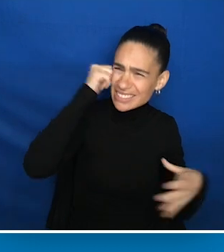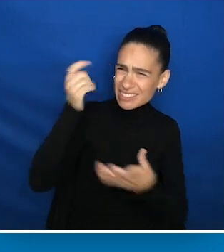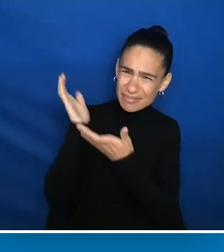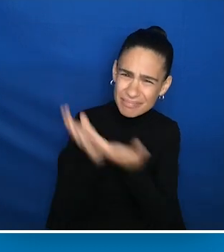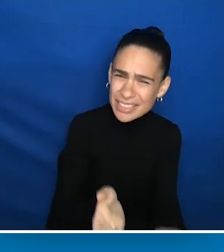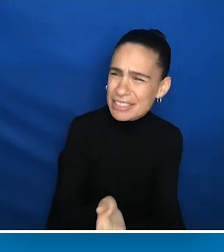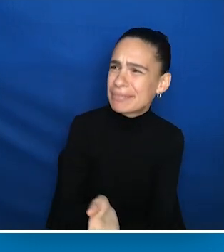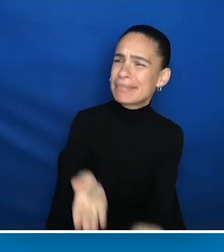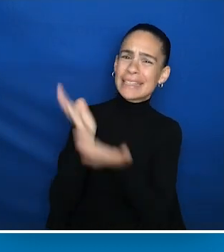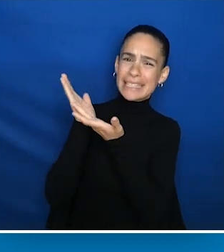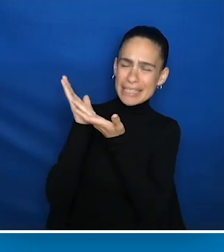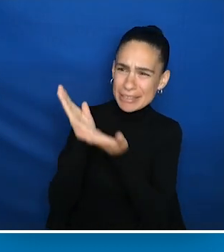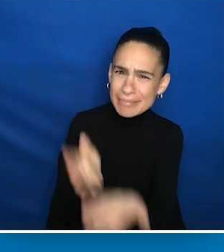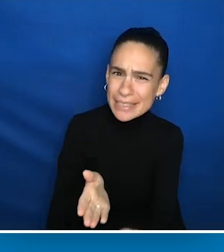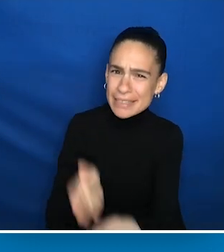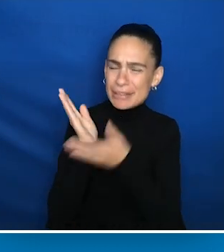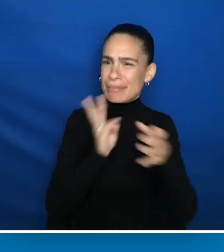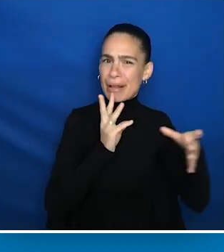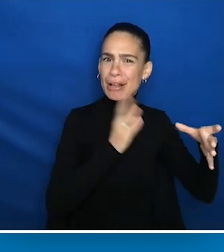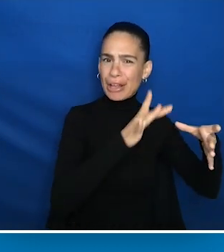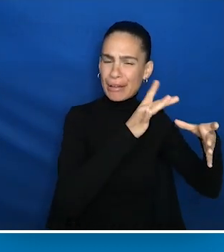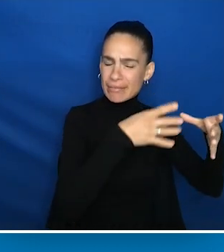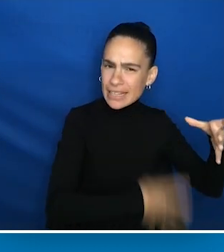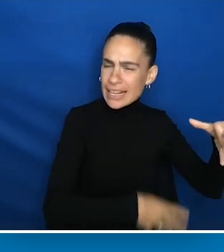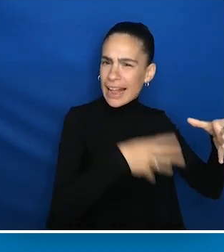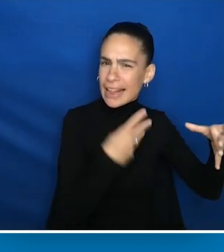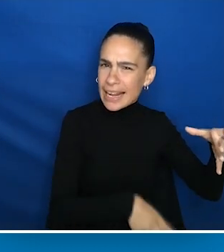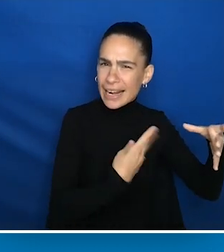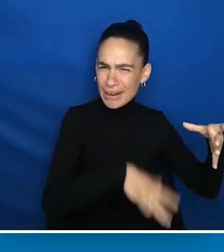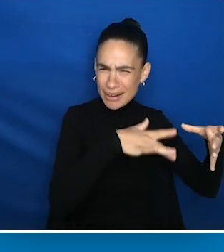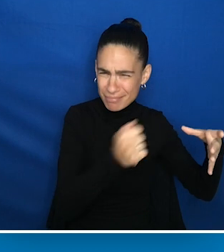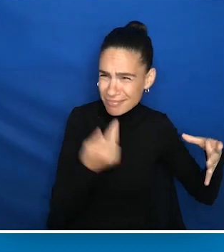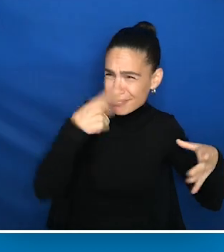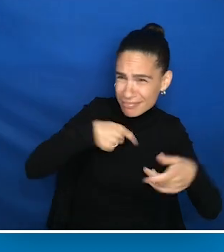Every day that water leaks out. Would you please replace me with another pot?"